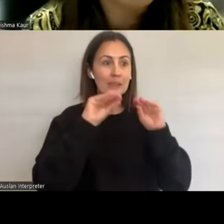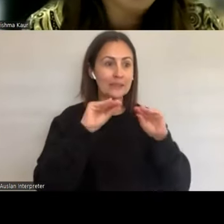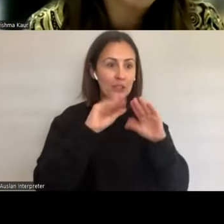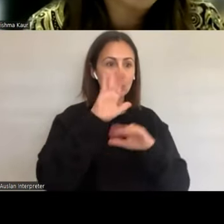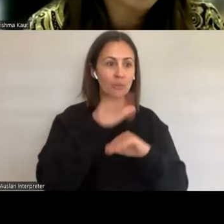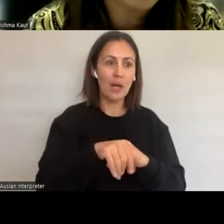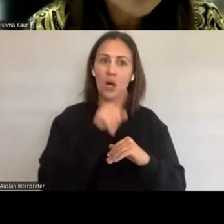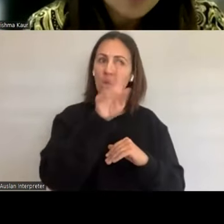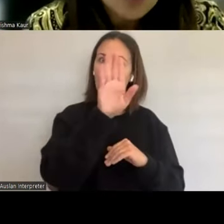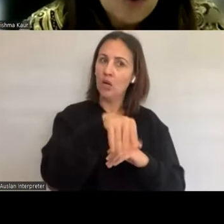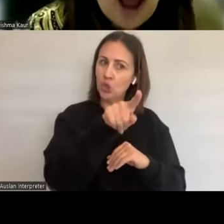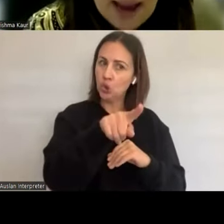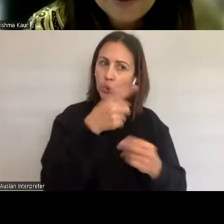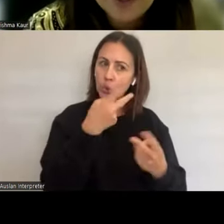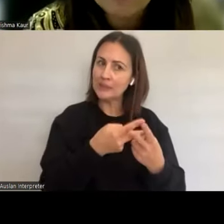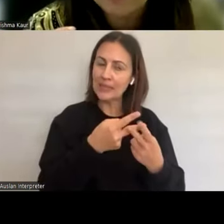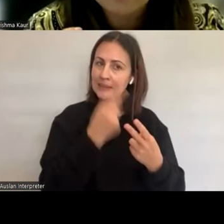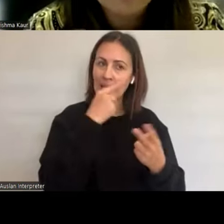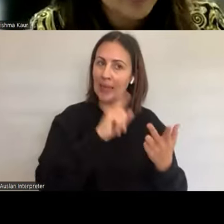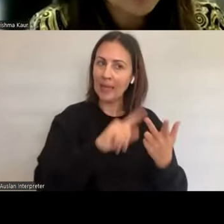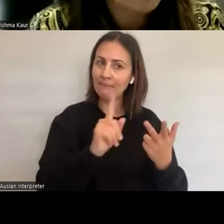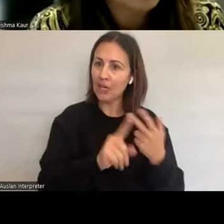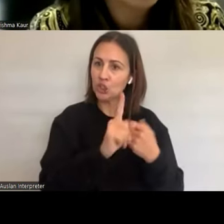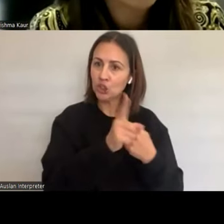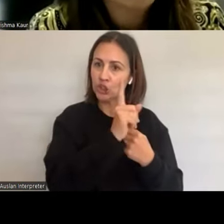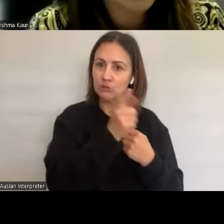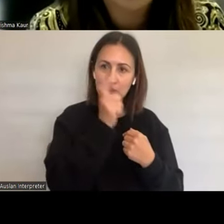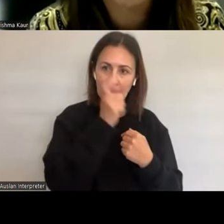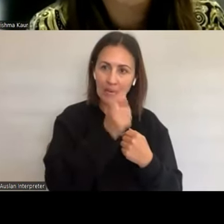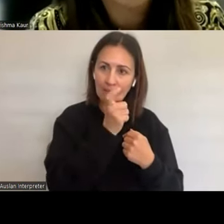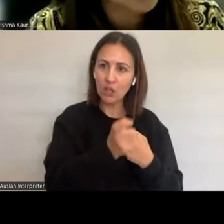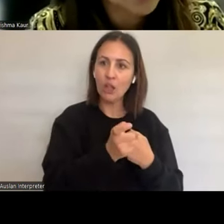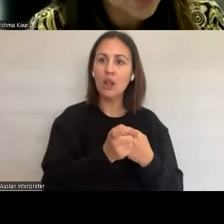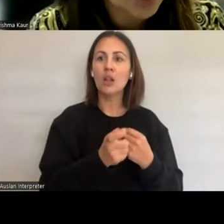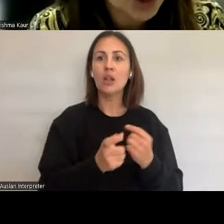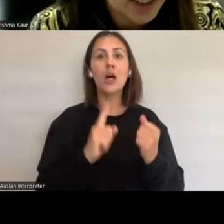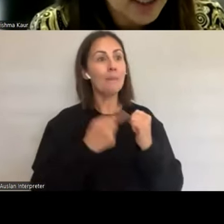a lot of youngsters who are happy and feel very comfortable coming in and getting an STI check,